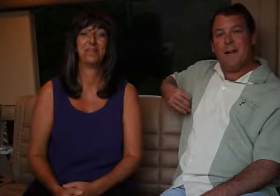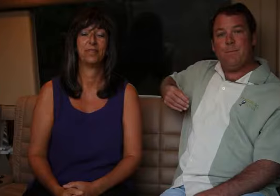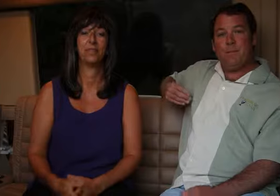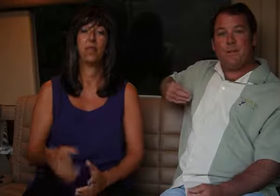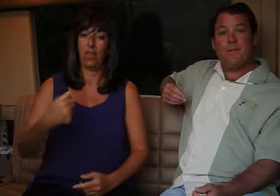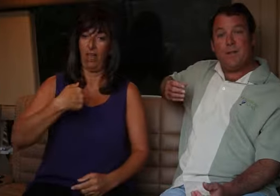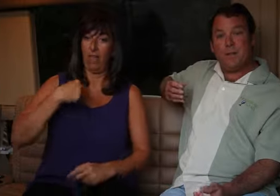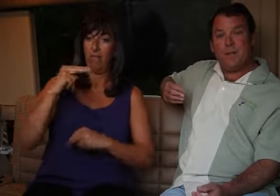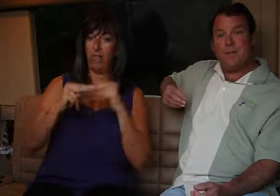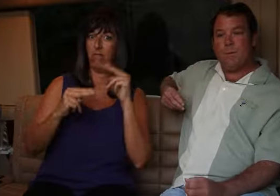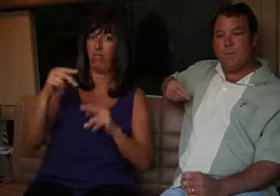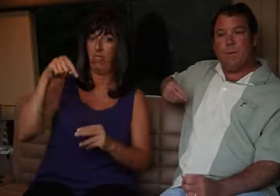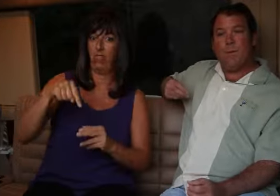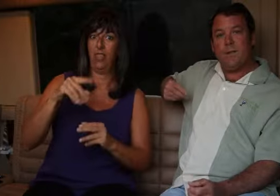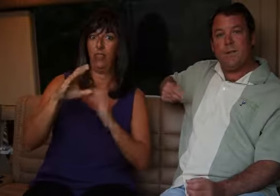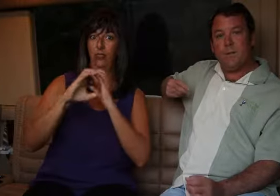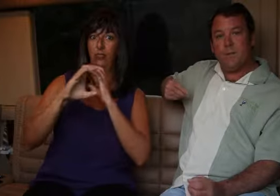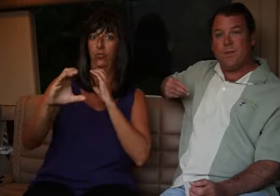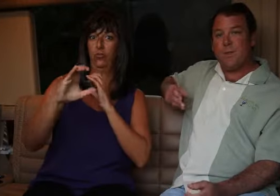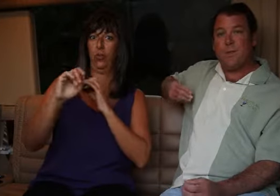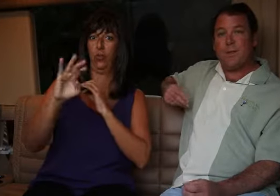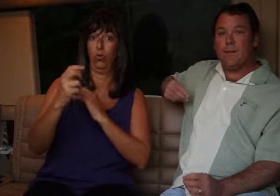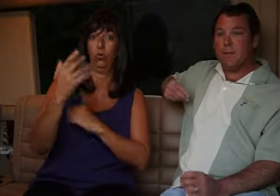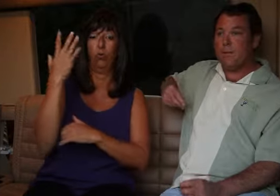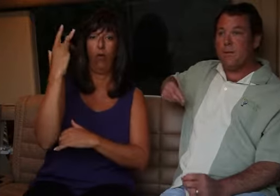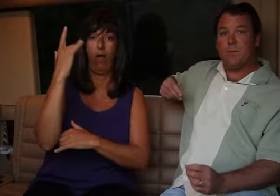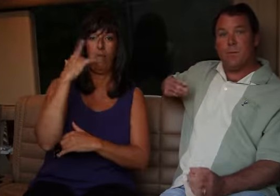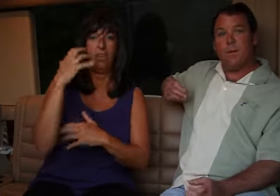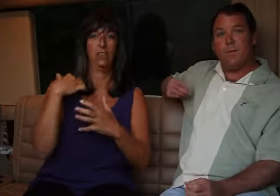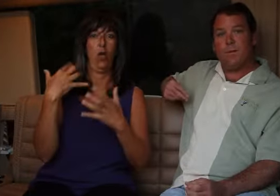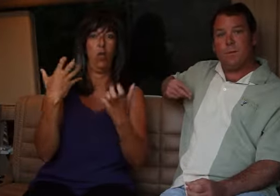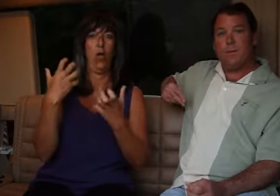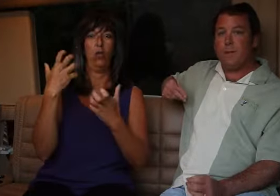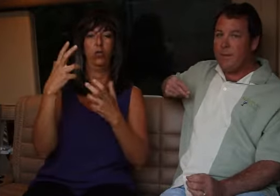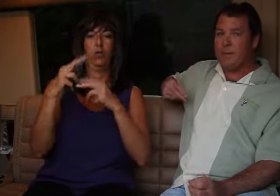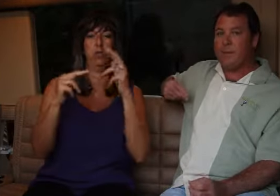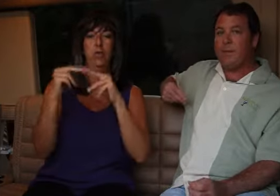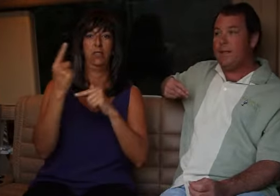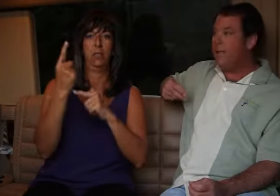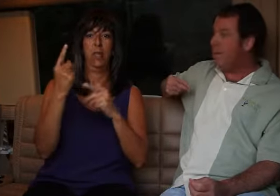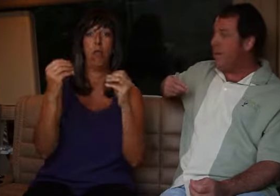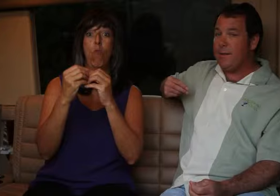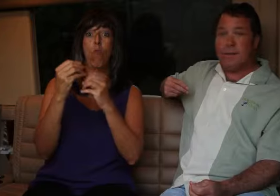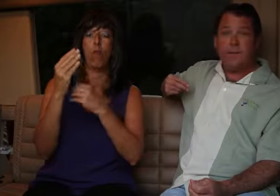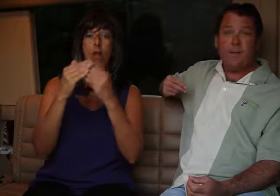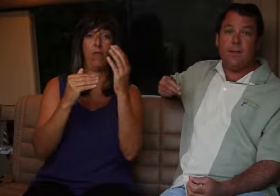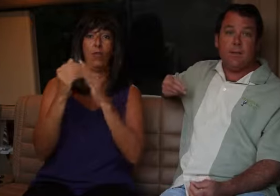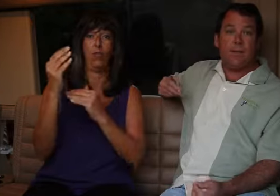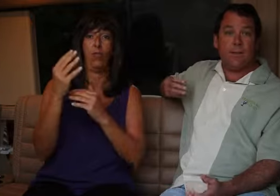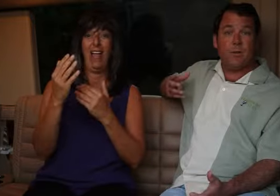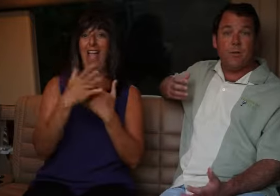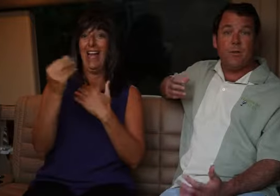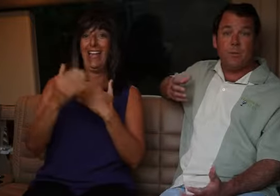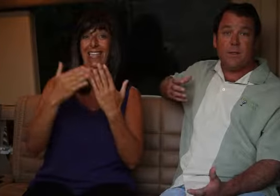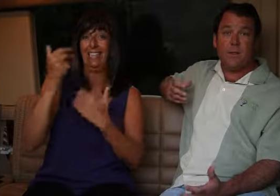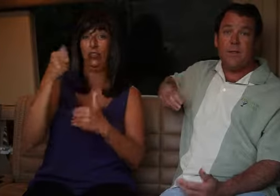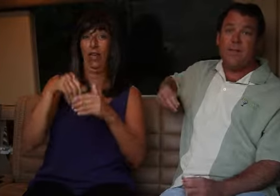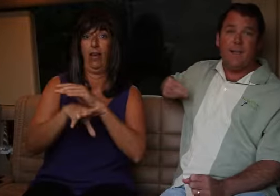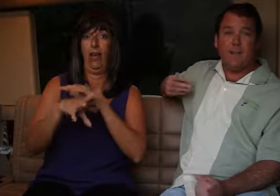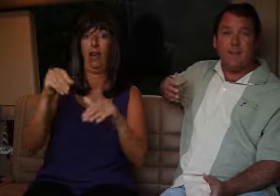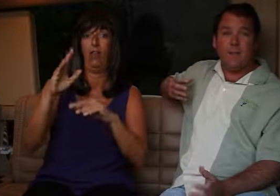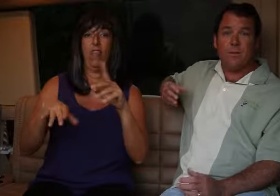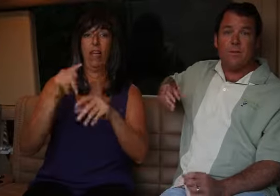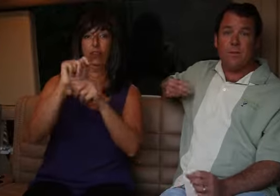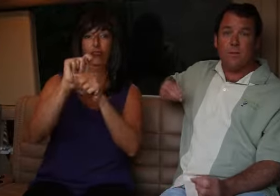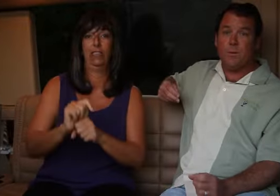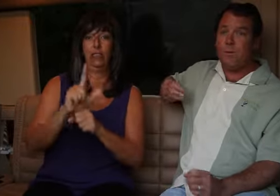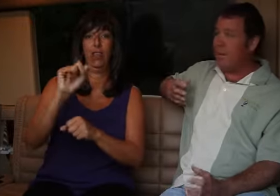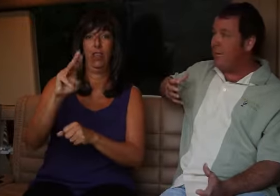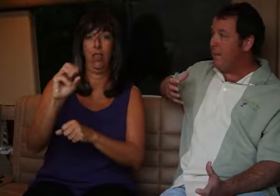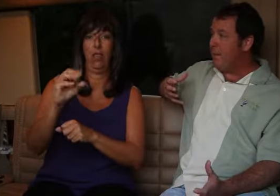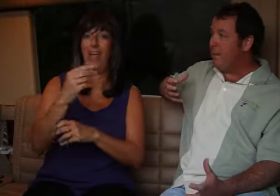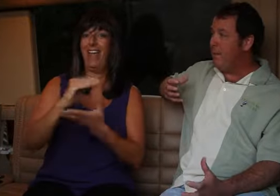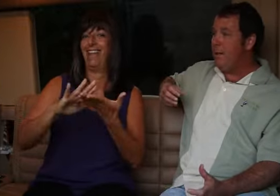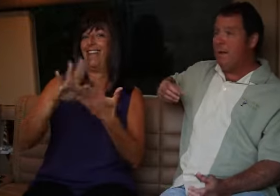Jonathan: I built this coach because I wanted to build something that was more comfortable and easier to get in and out of than a traditional limo